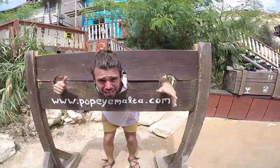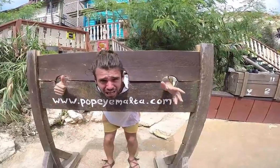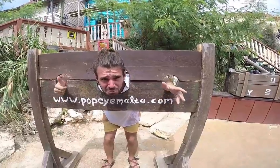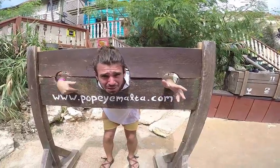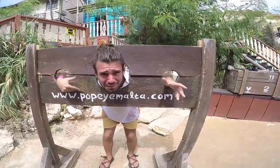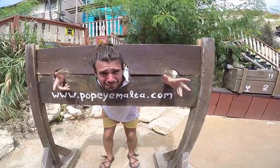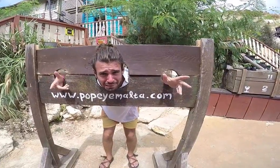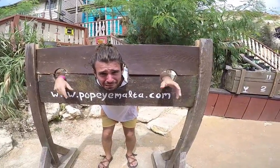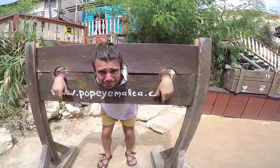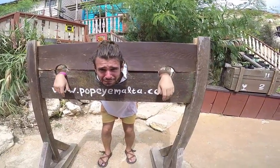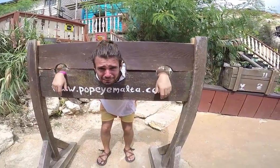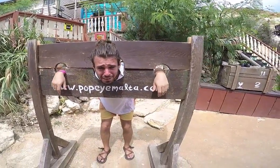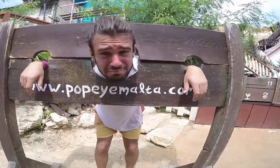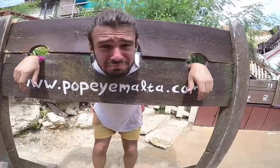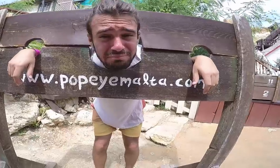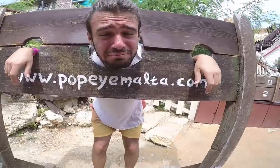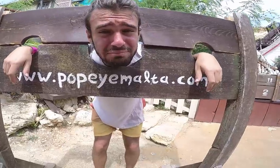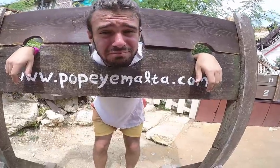Please help me? I just got beaten by Popeye.